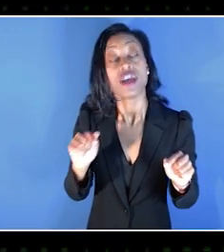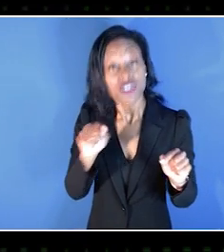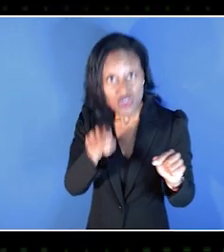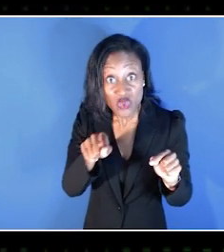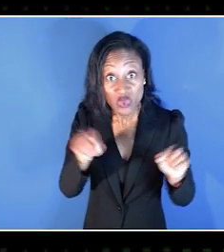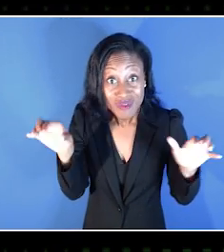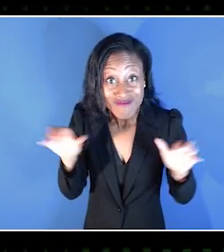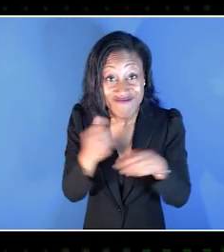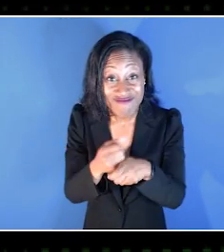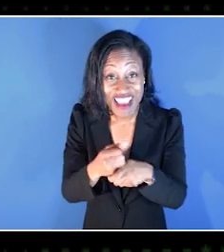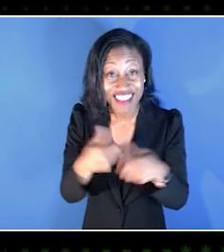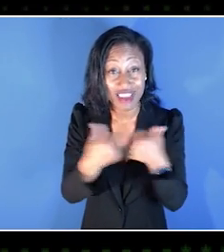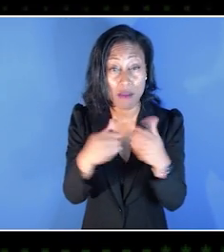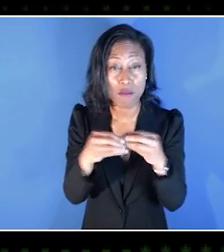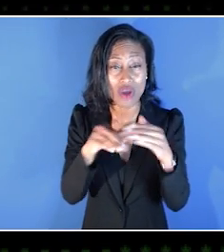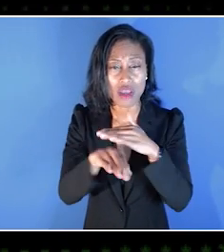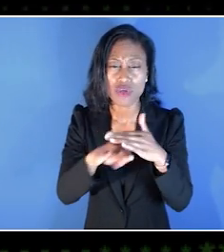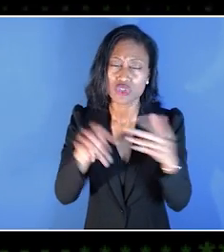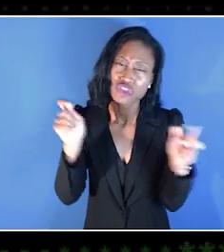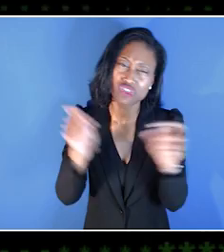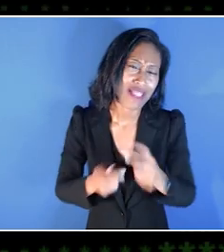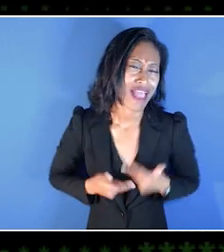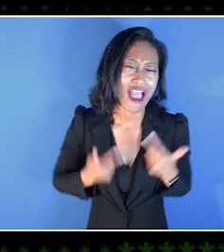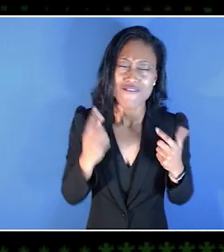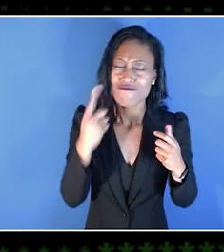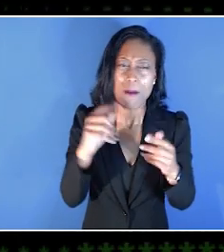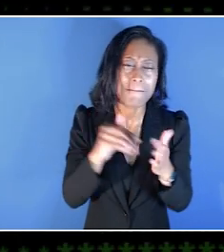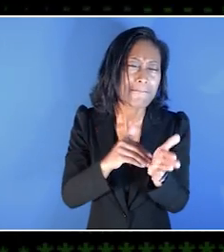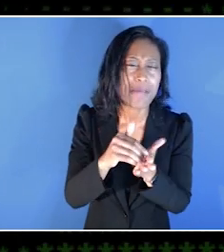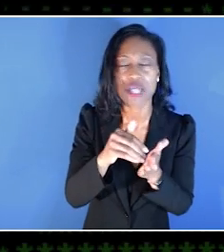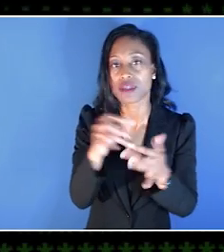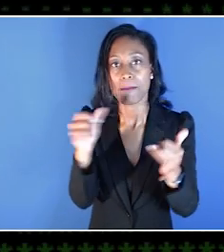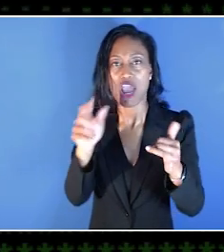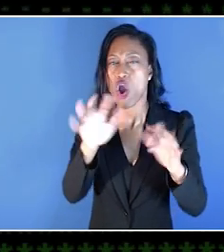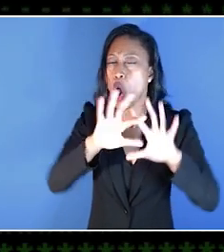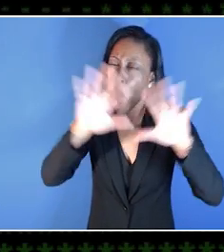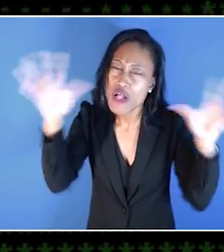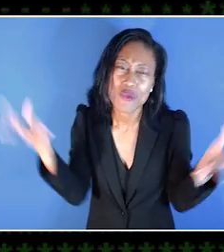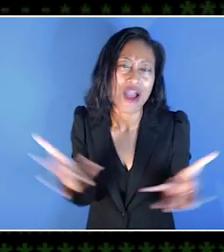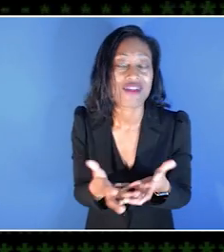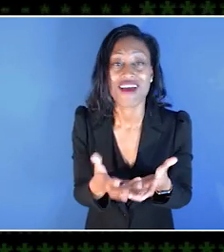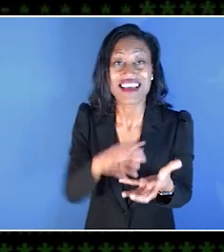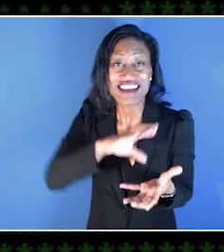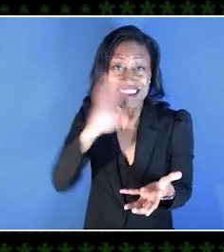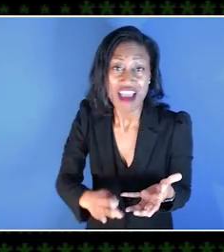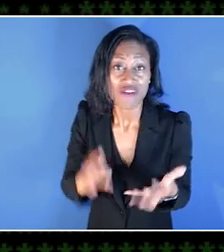you are changing the lives of millions of players around the world who have never been able to play a game at all.